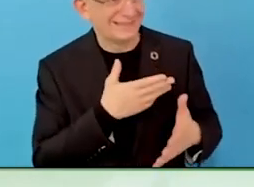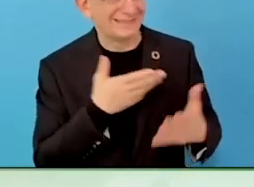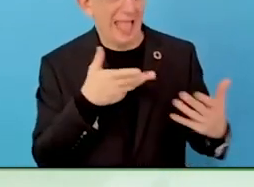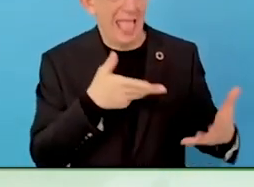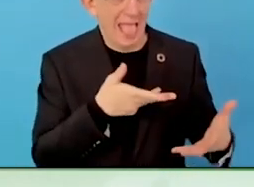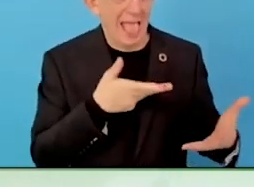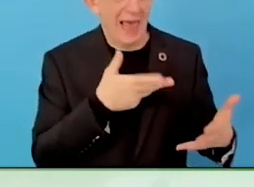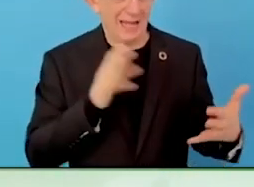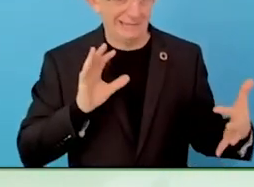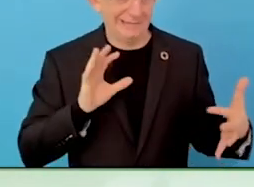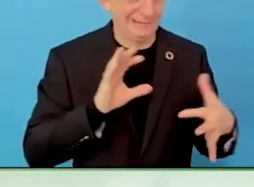connecting with each other.